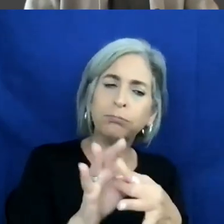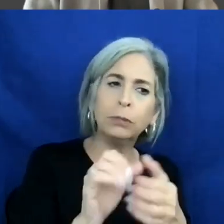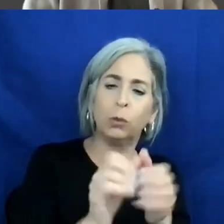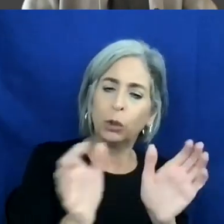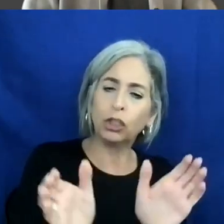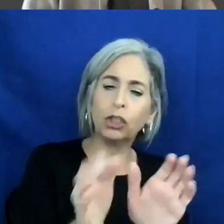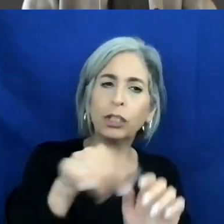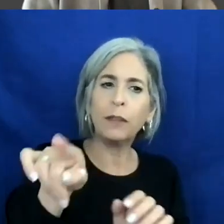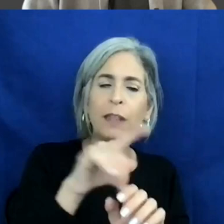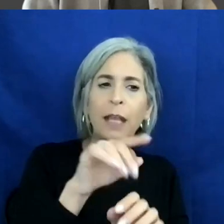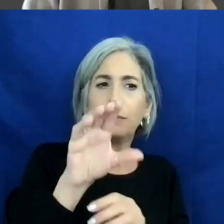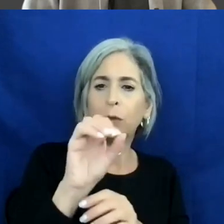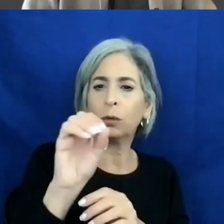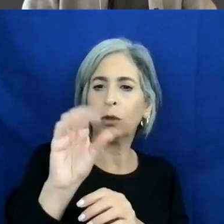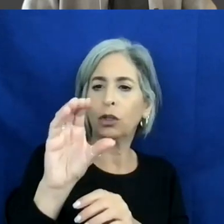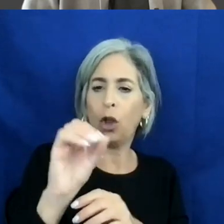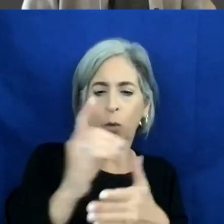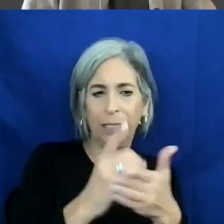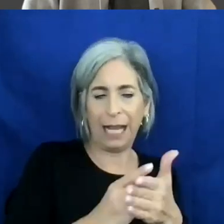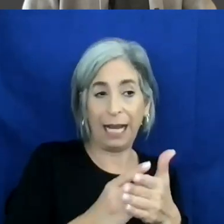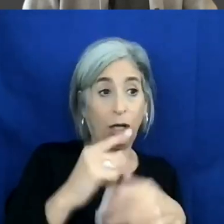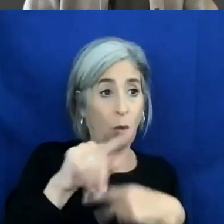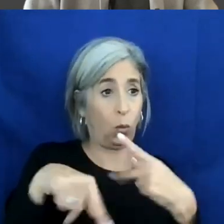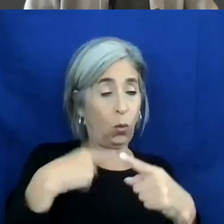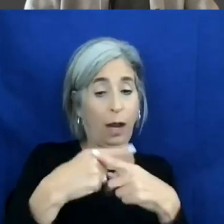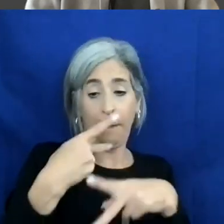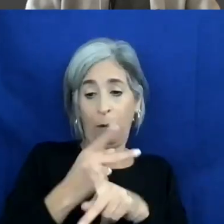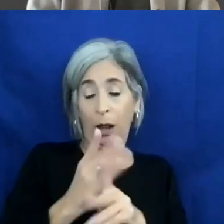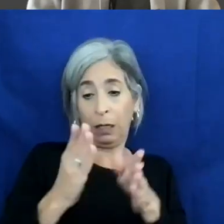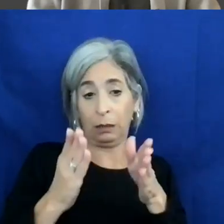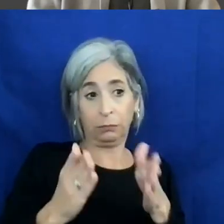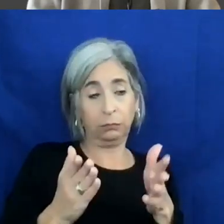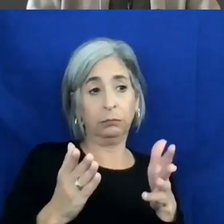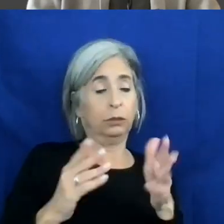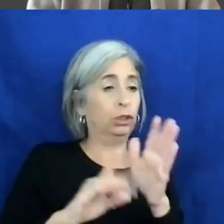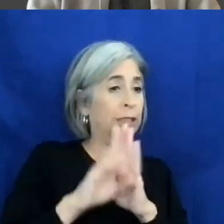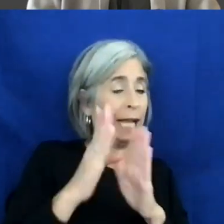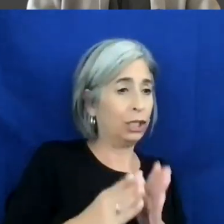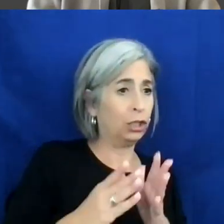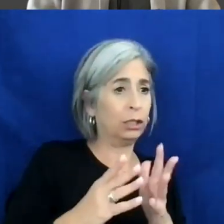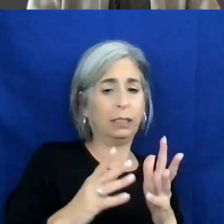to codesign. When product managers, designers, they're very much in that I had Craigs, the MVP